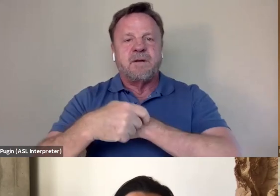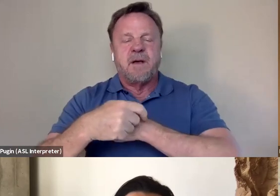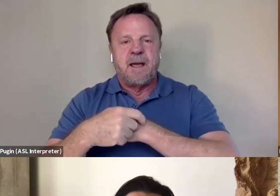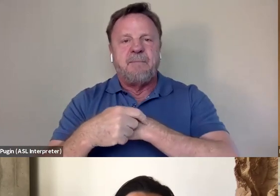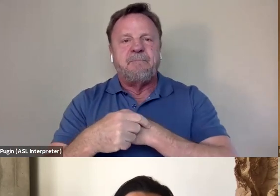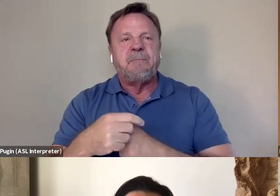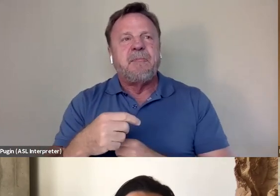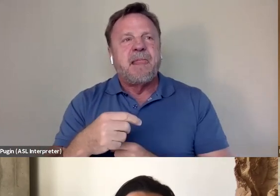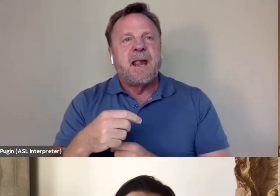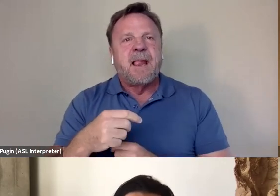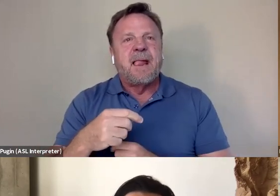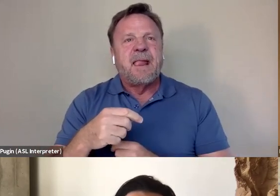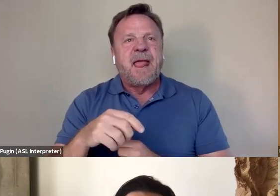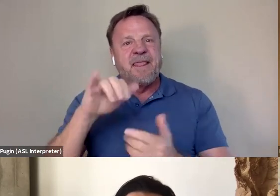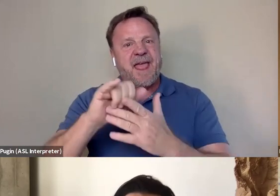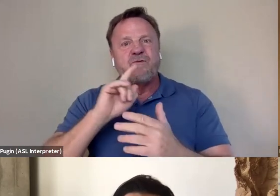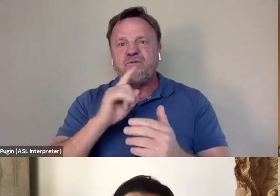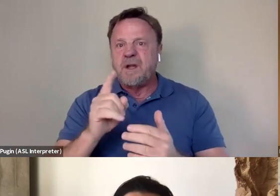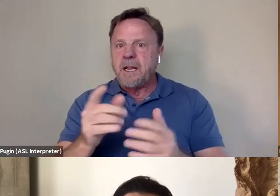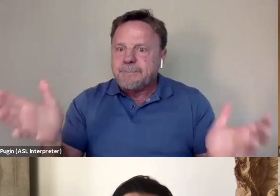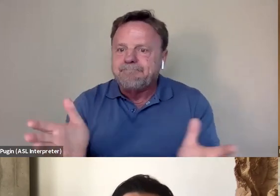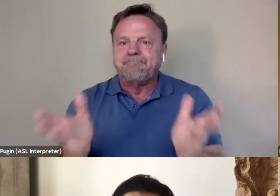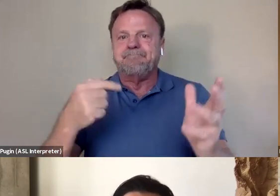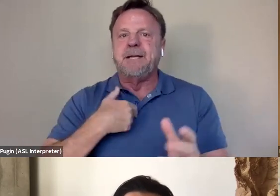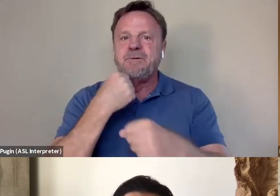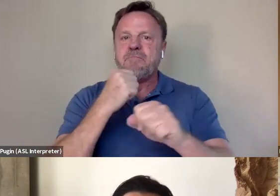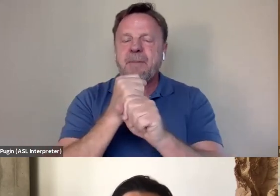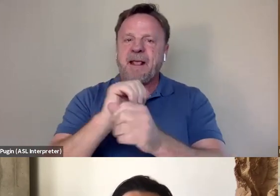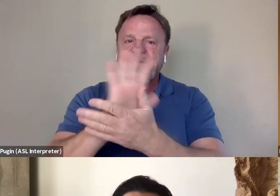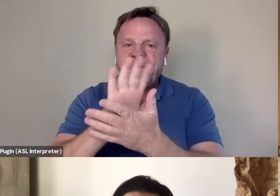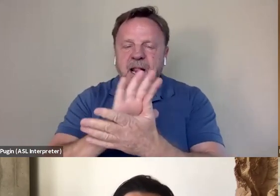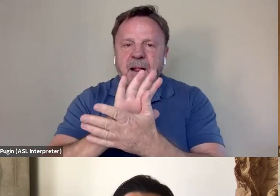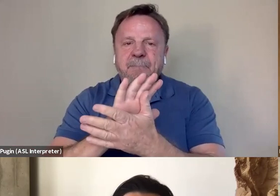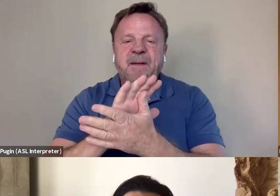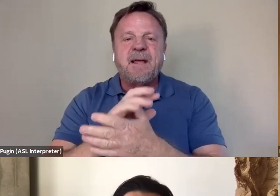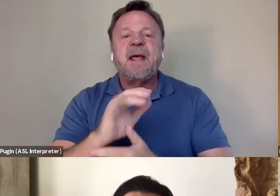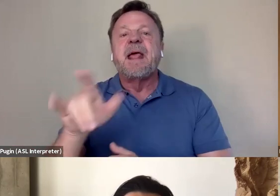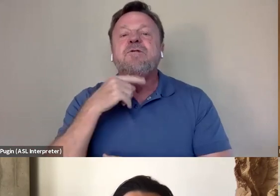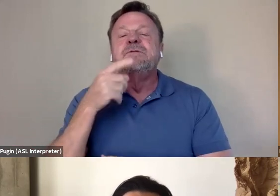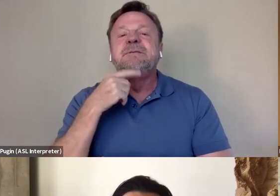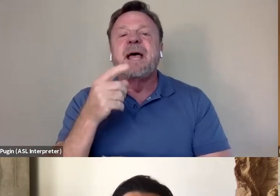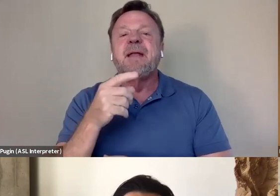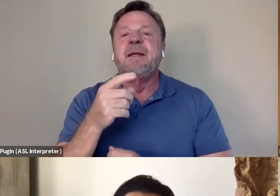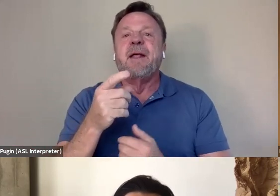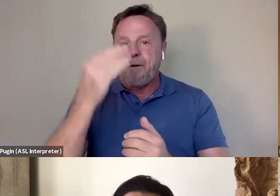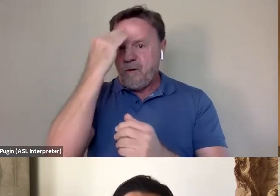And that, really propelled me towards making this film. And as you said too, like knowing Bruce Lee as a human being